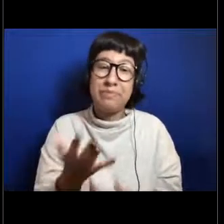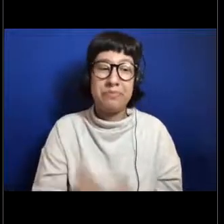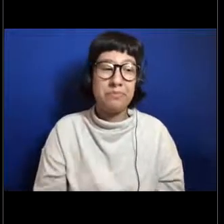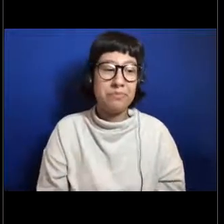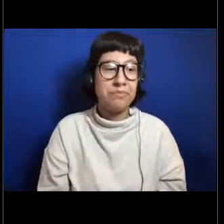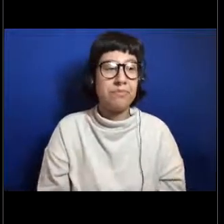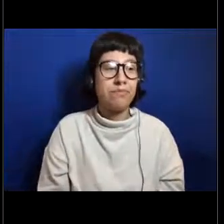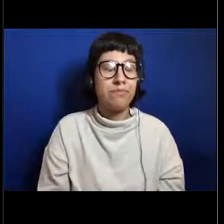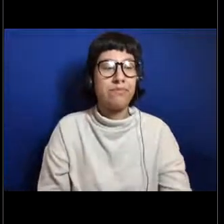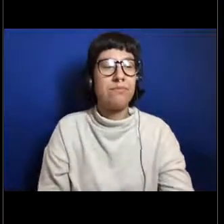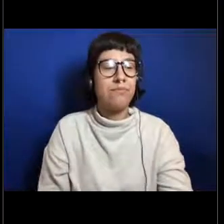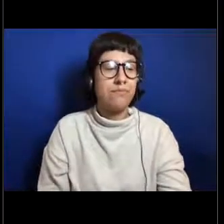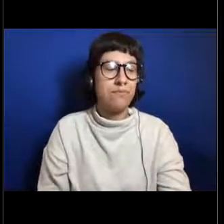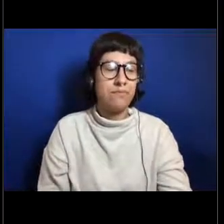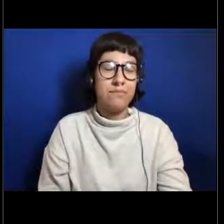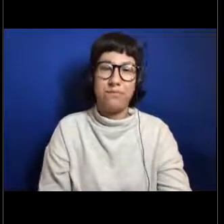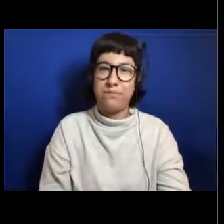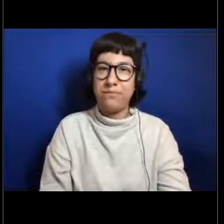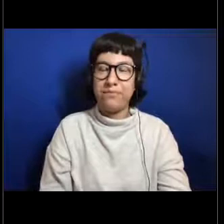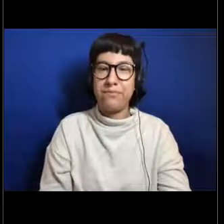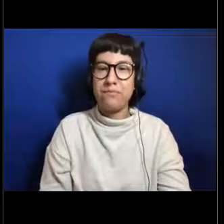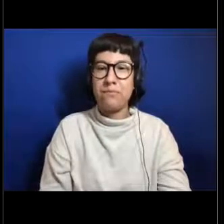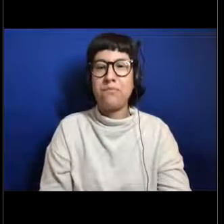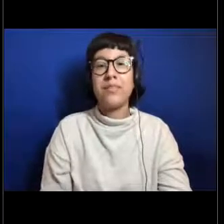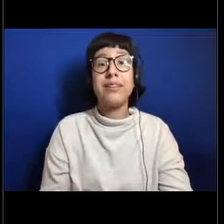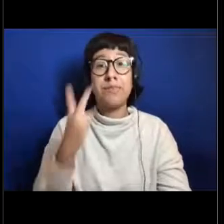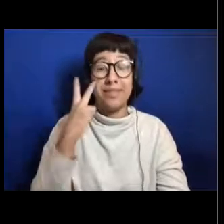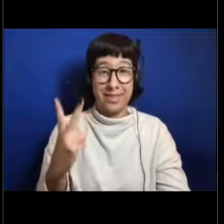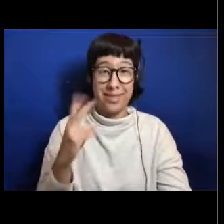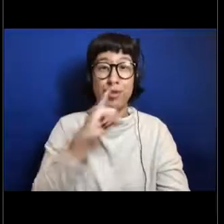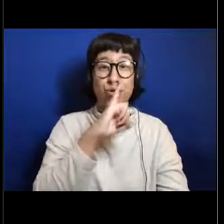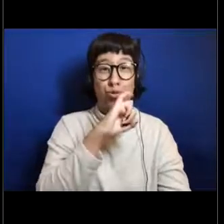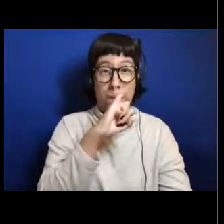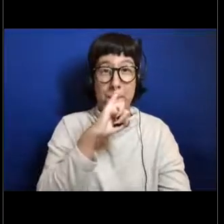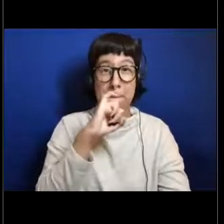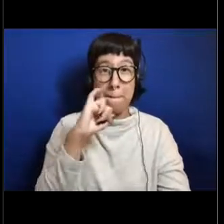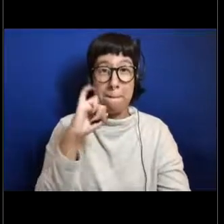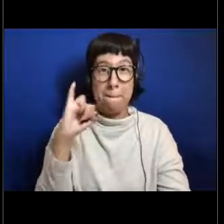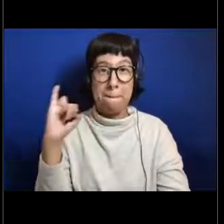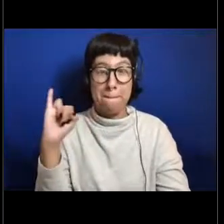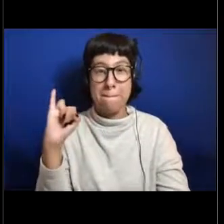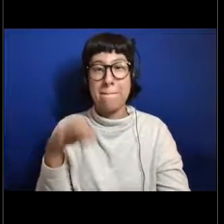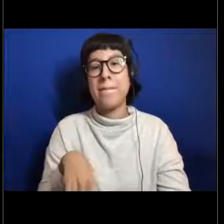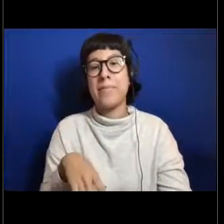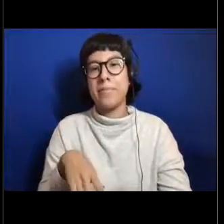So what you're looking at right now is a shrimp. This is a nematacarsinus shrimp